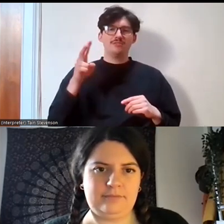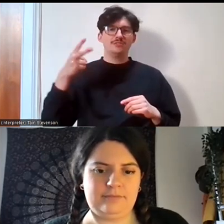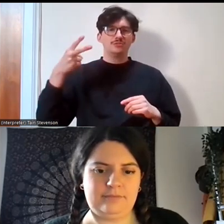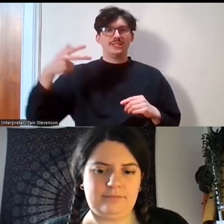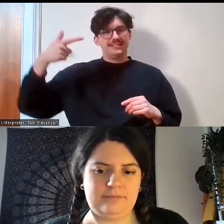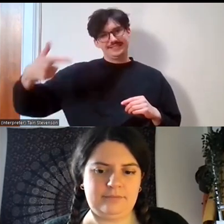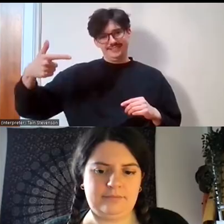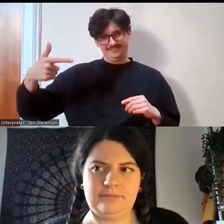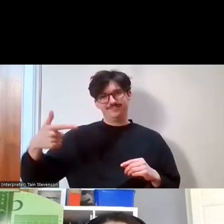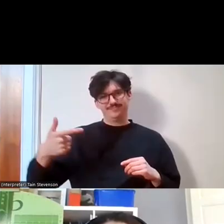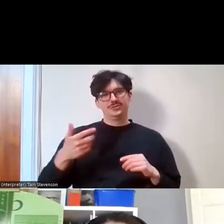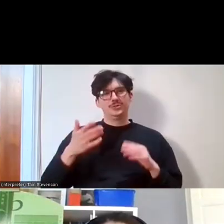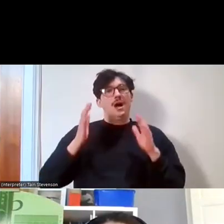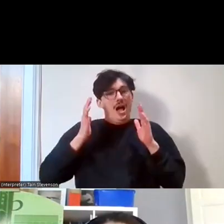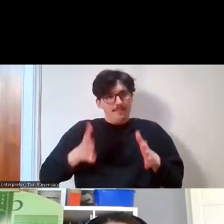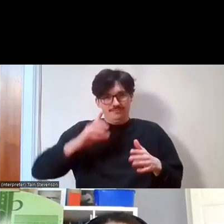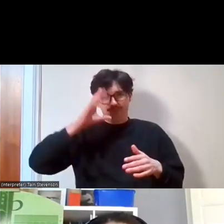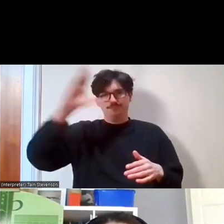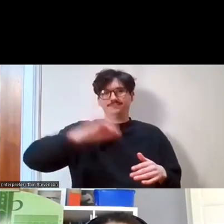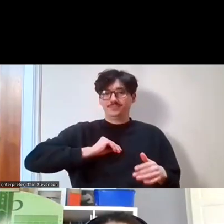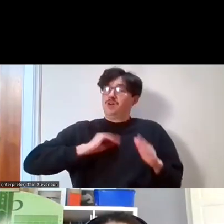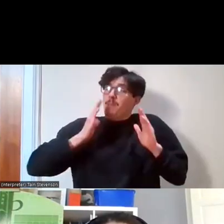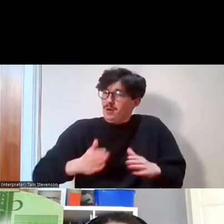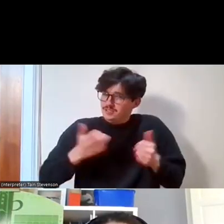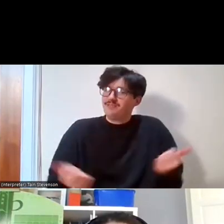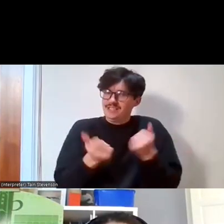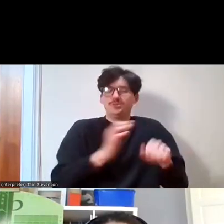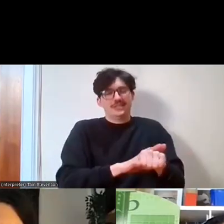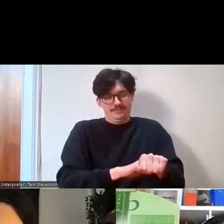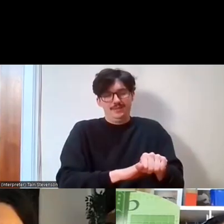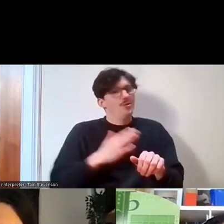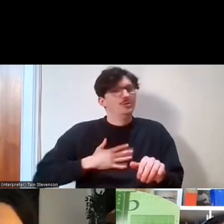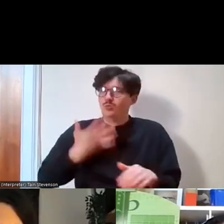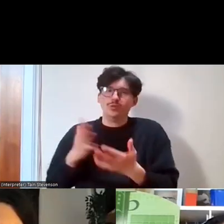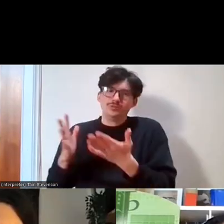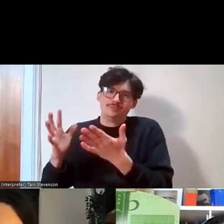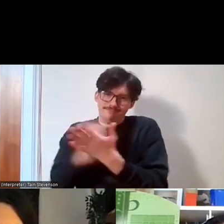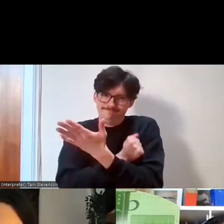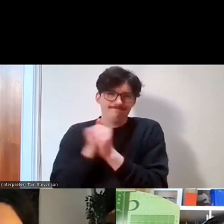we need to finish on time, always important not to steal people's time from other activities. It's